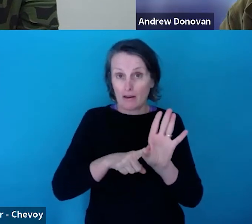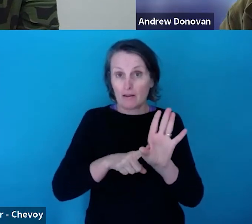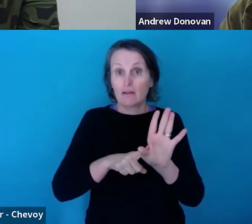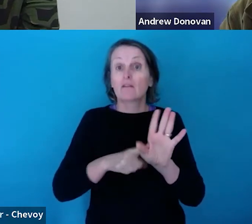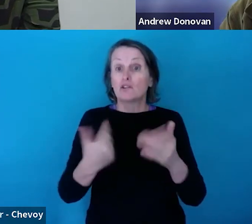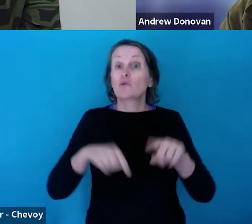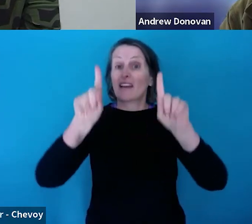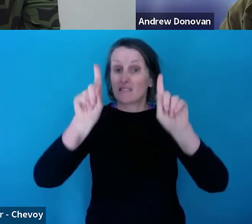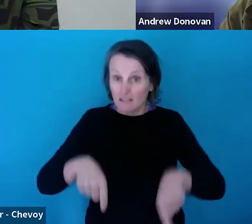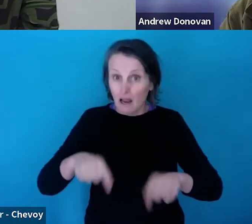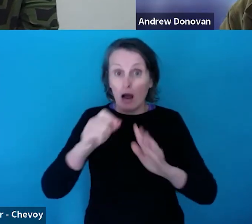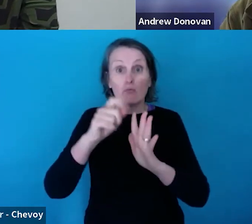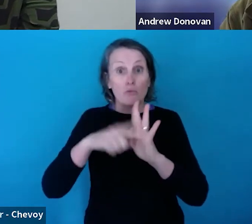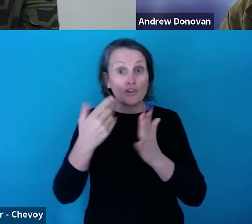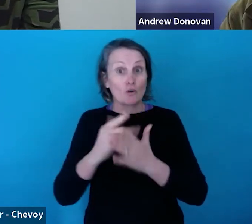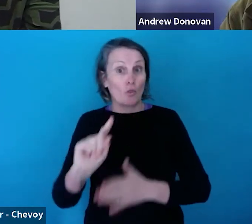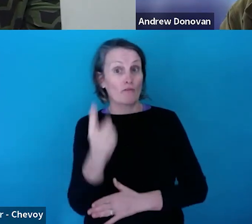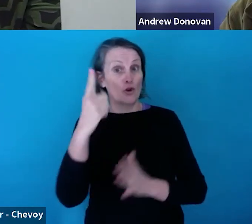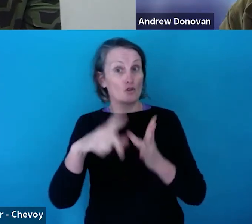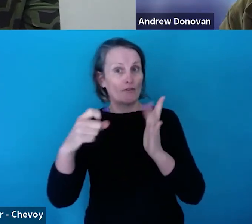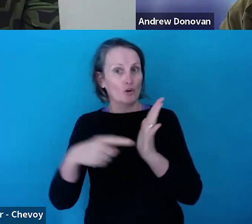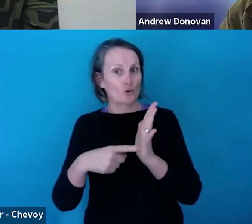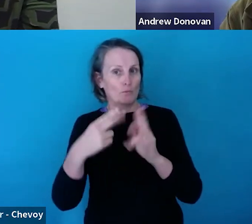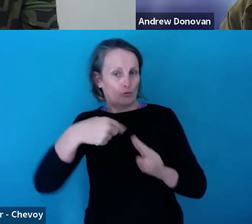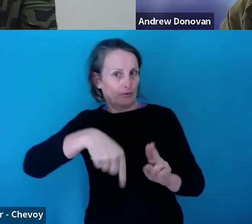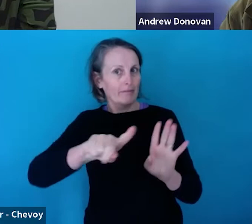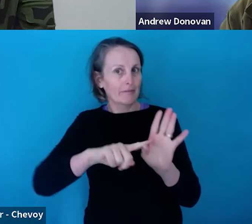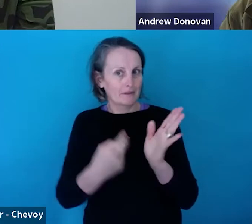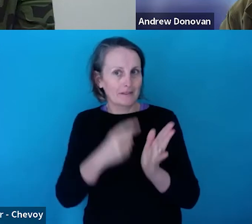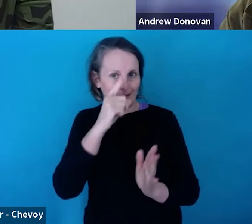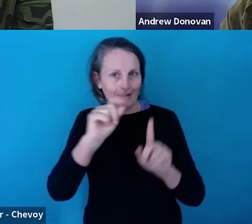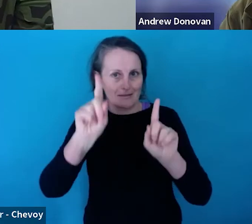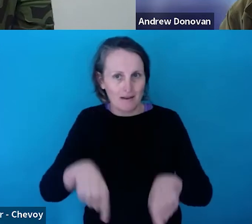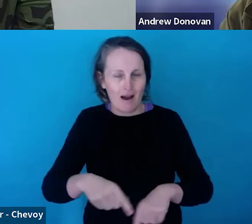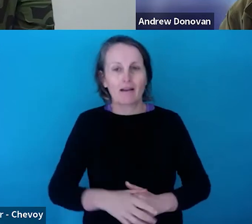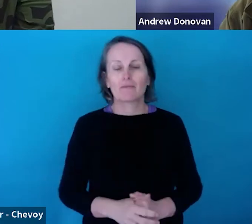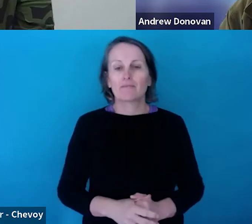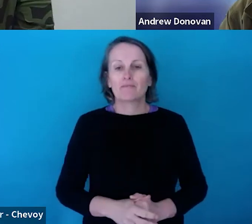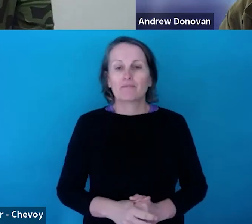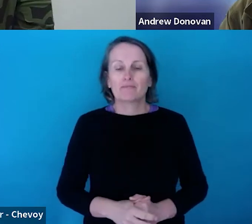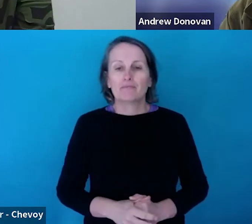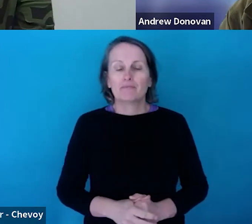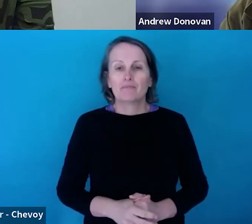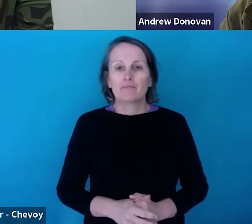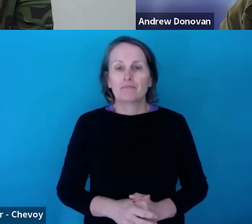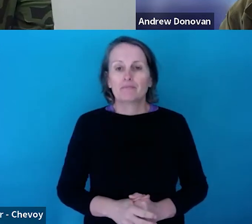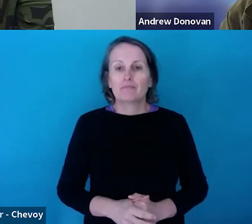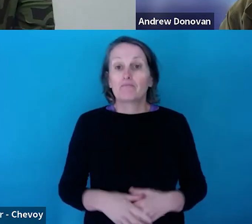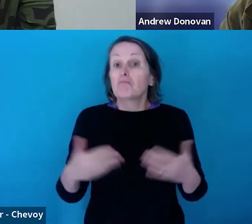begin on 1 October this year. So, that's not - that's not to say that a